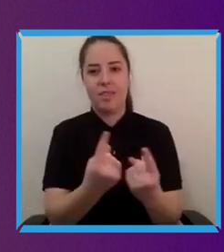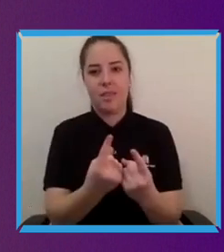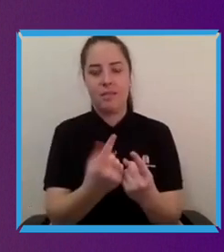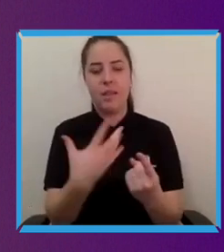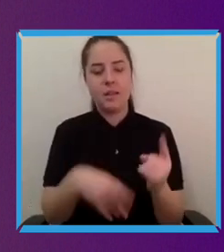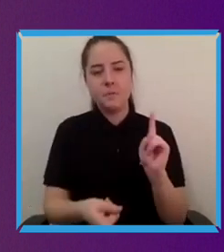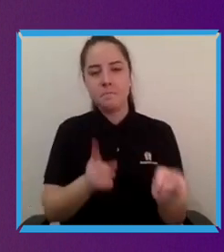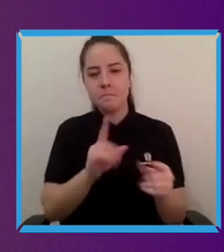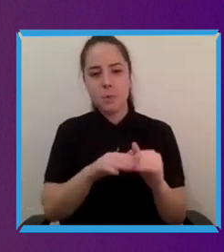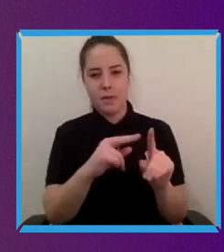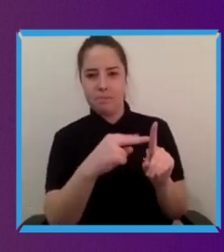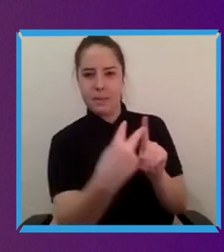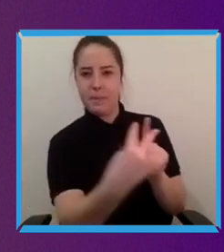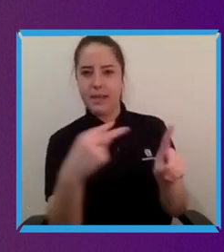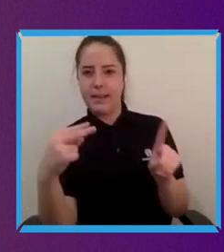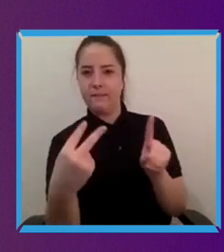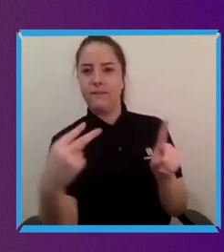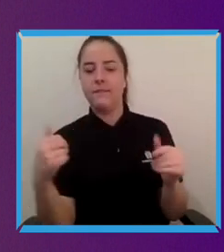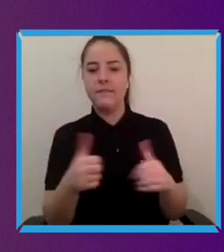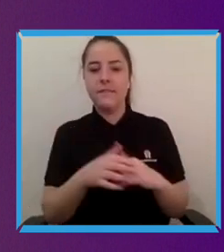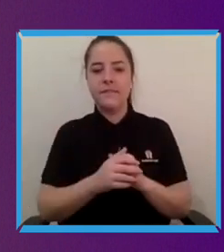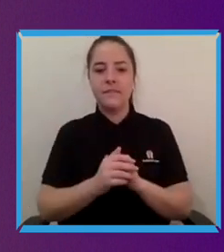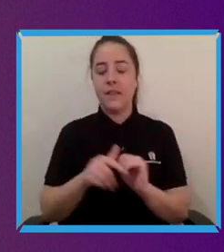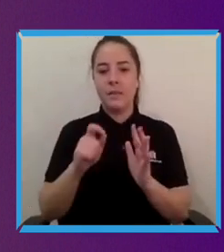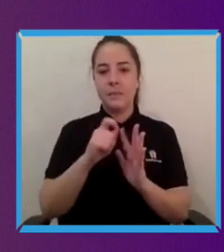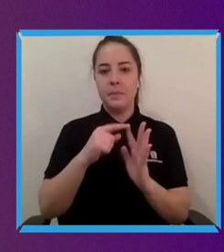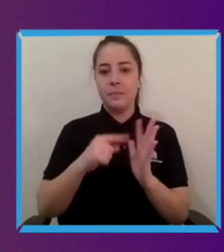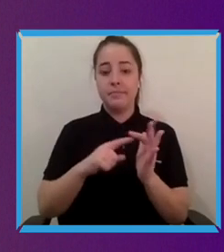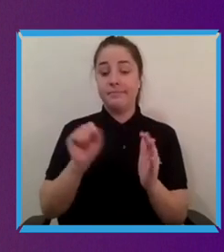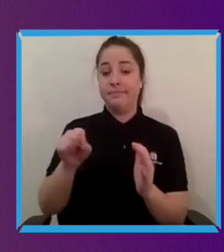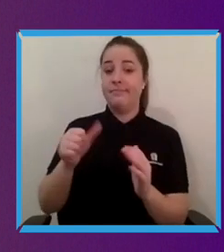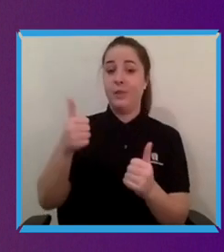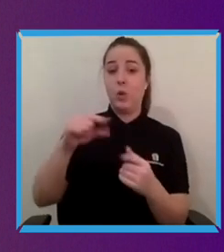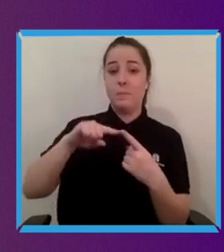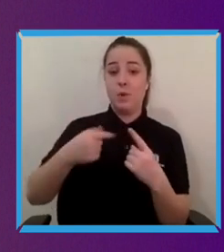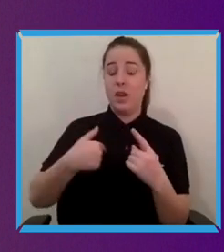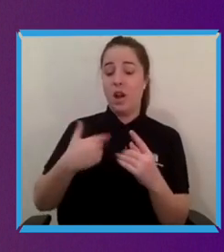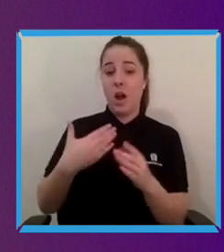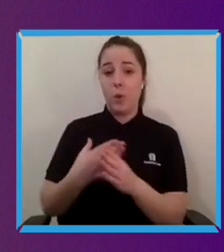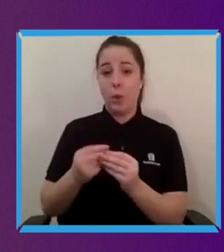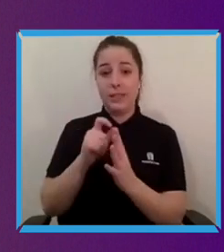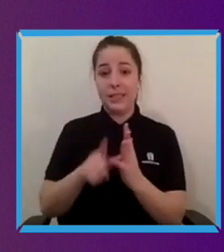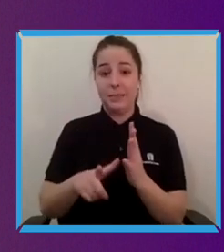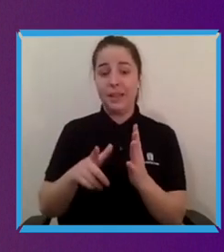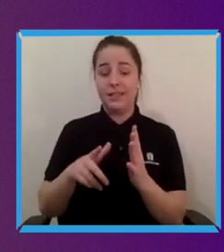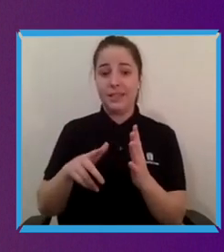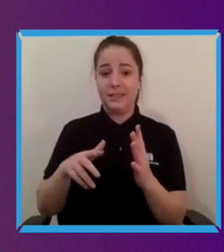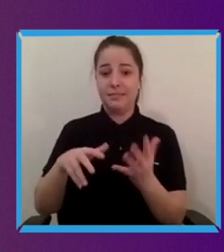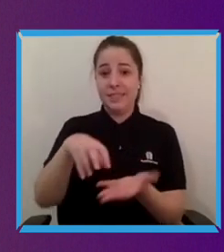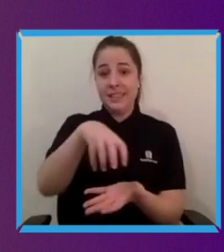That's such a good point. I have been around the disability industry long enough to remember when the first iPhone came out